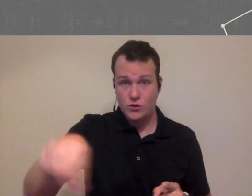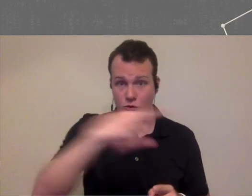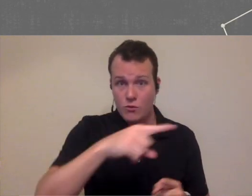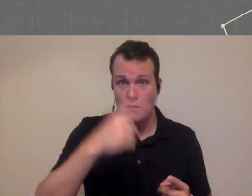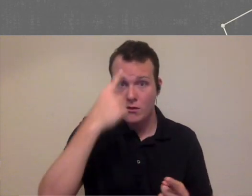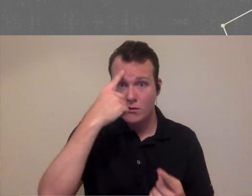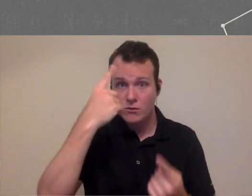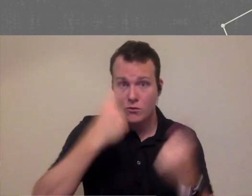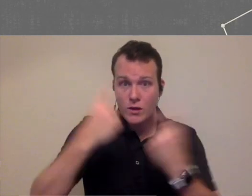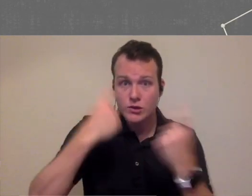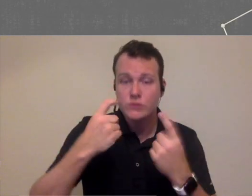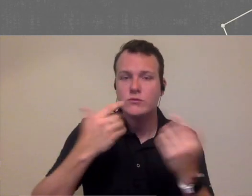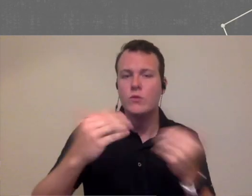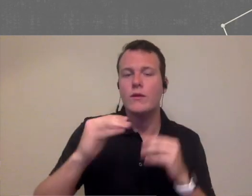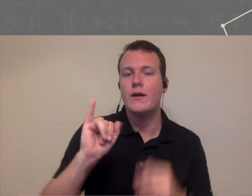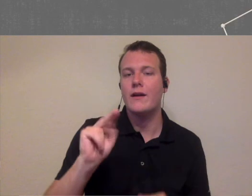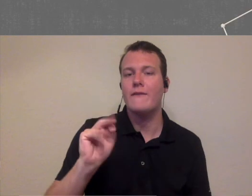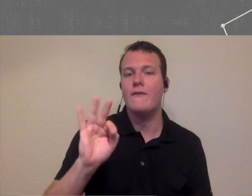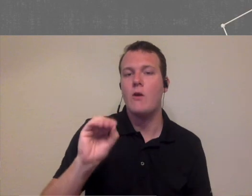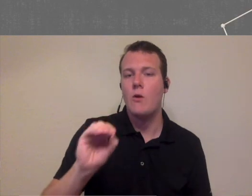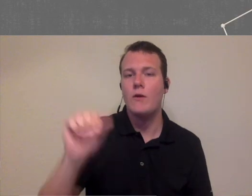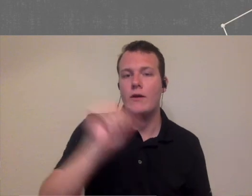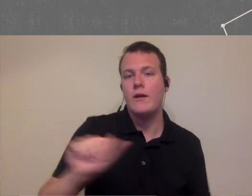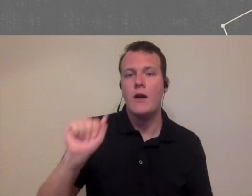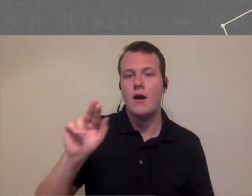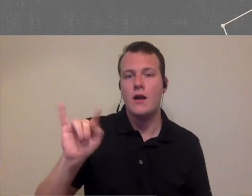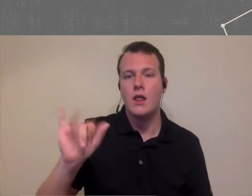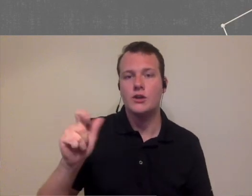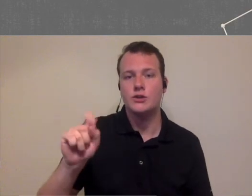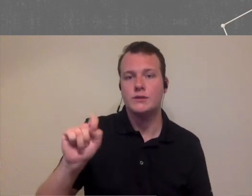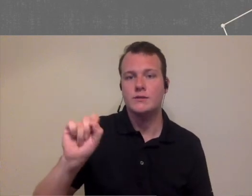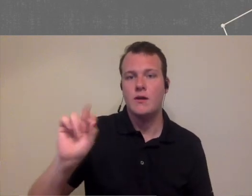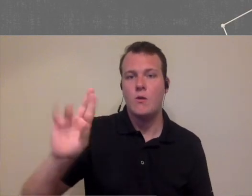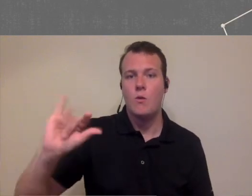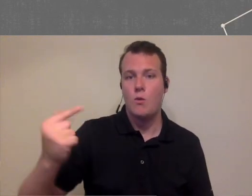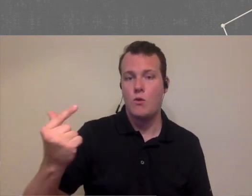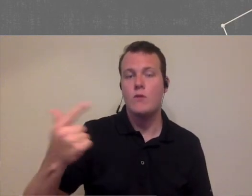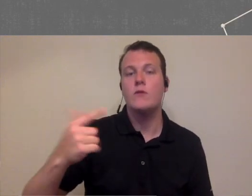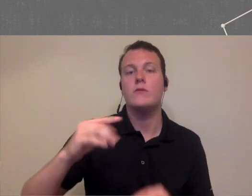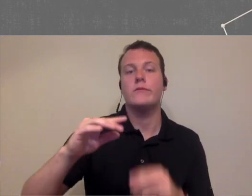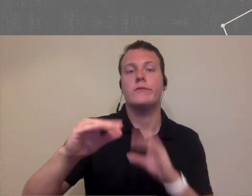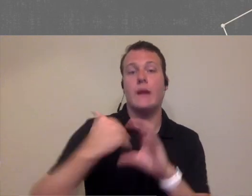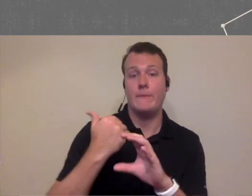others please send them to me at info at audiologist org will be glad to forward